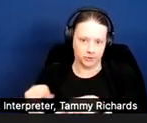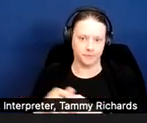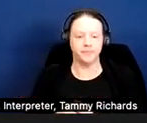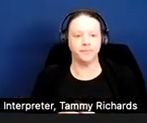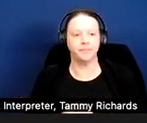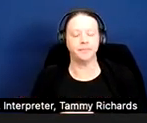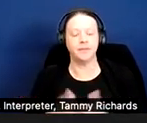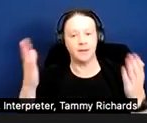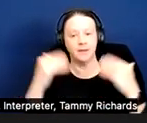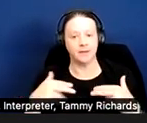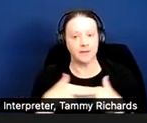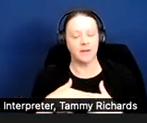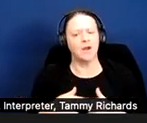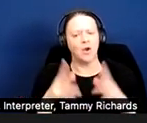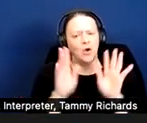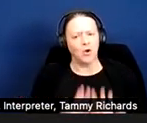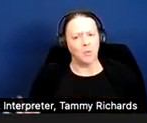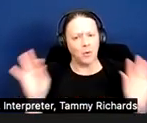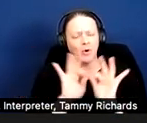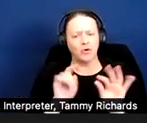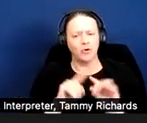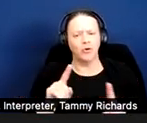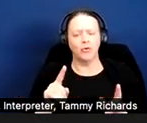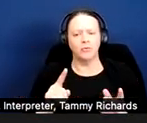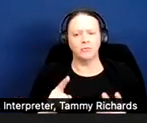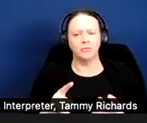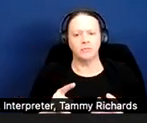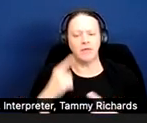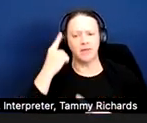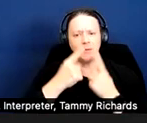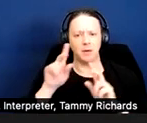It's also important to keep people's behaviors in perspective.